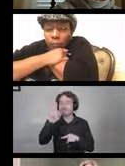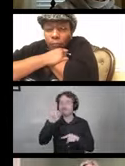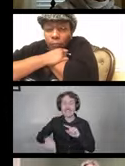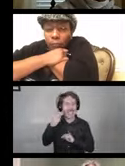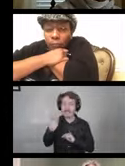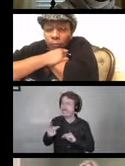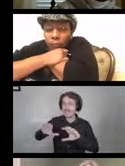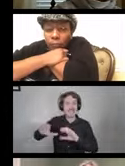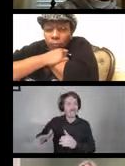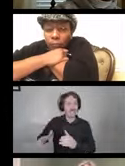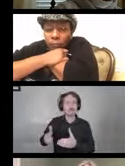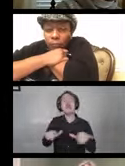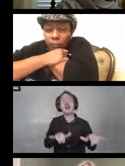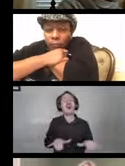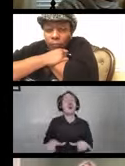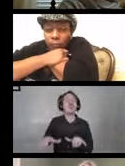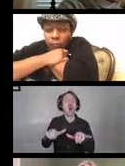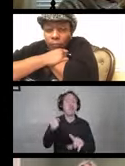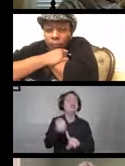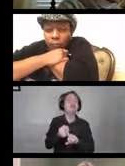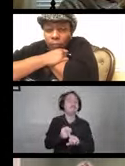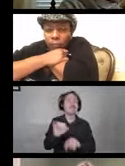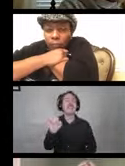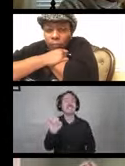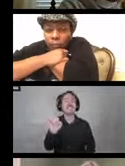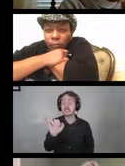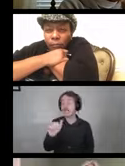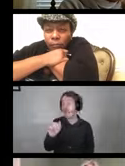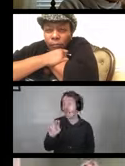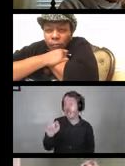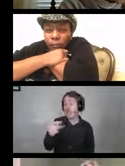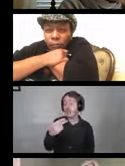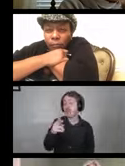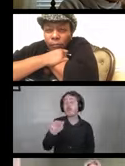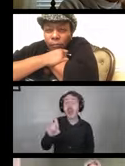Common infections like anthrax, TB, streptococcus,